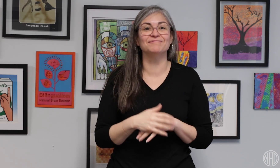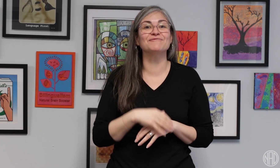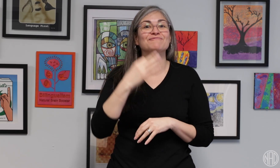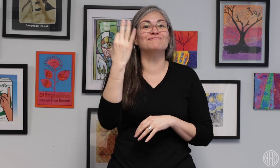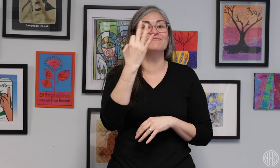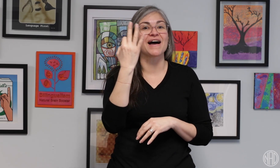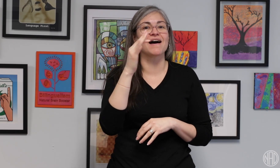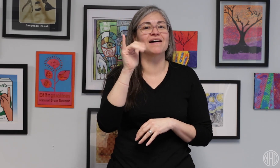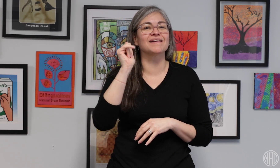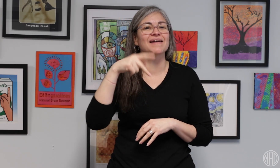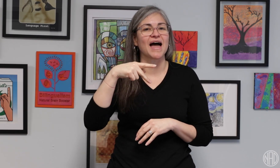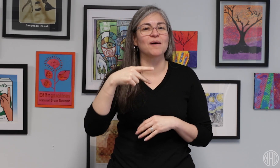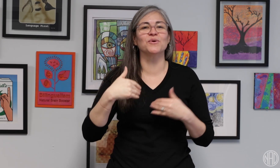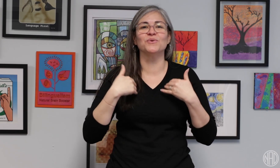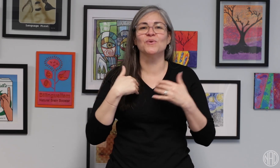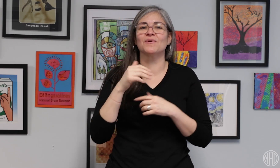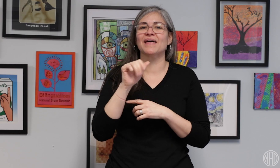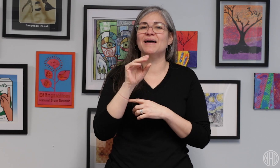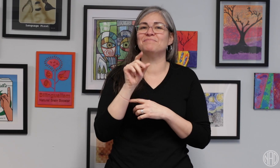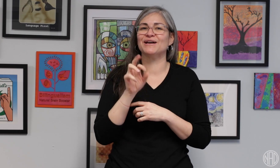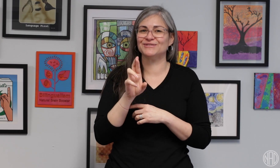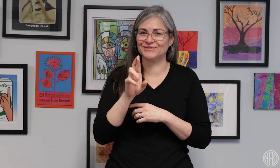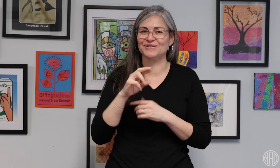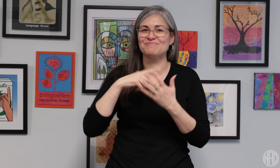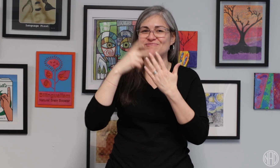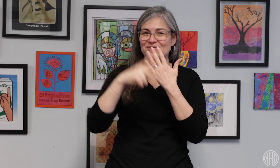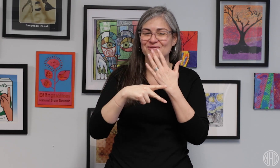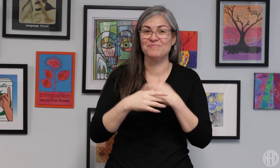Youth Ambassador Program (YAP) Finals on Friday,